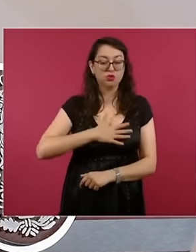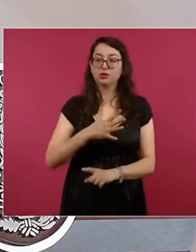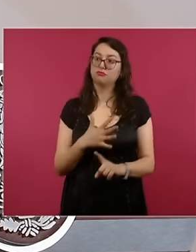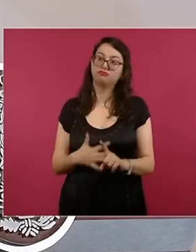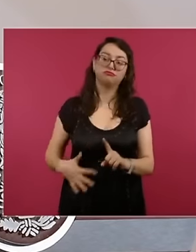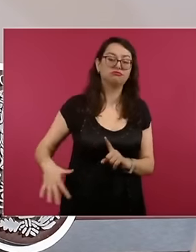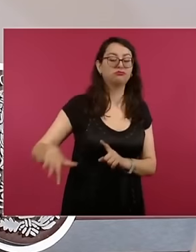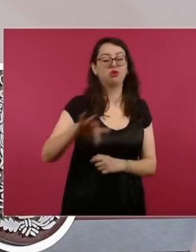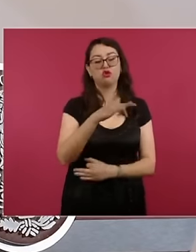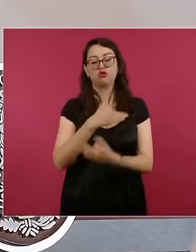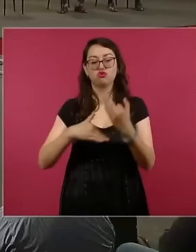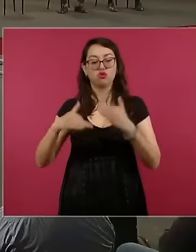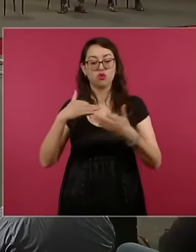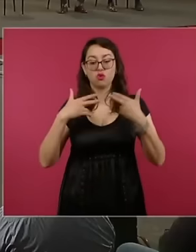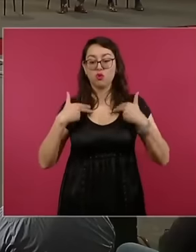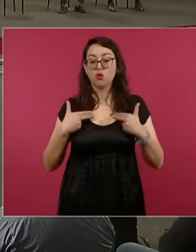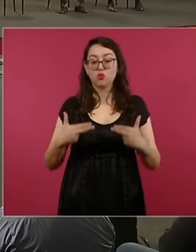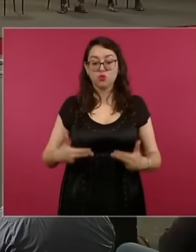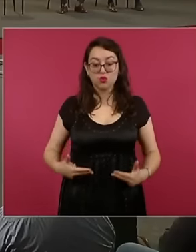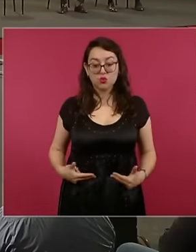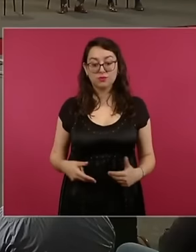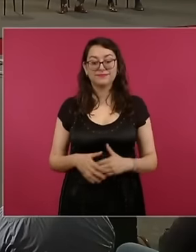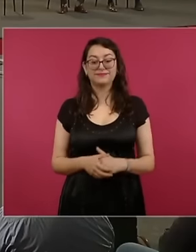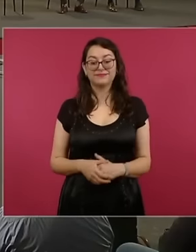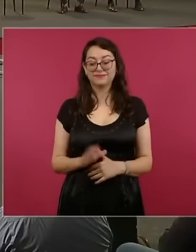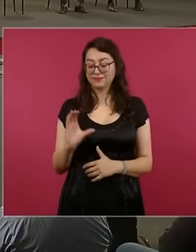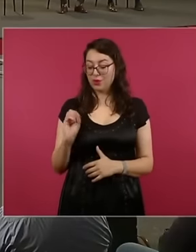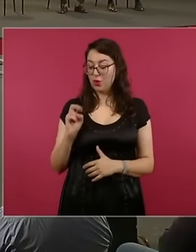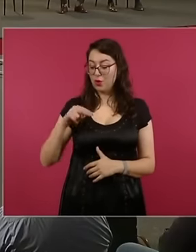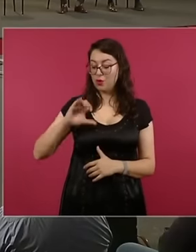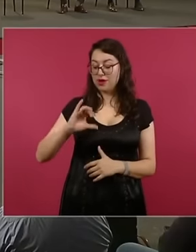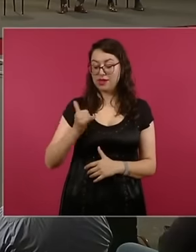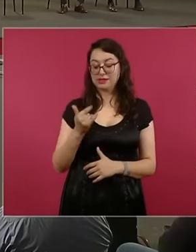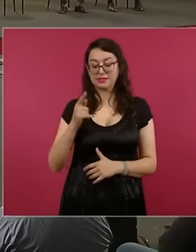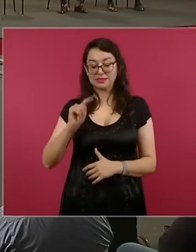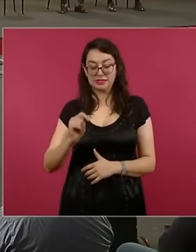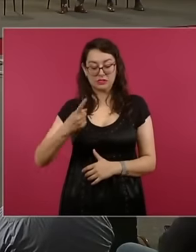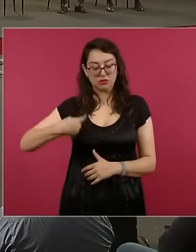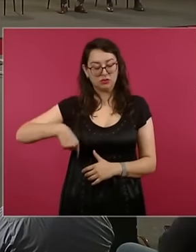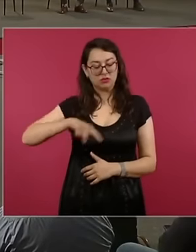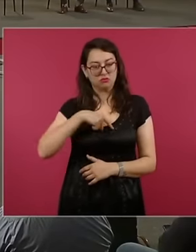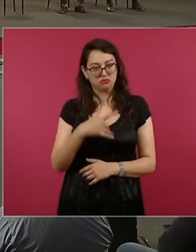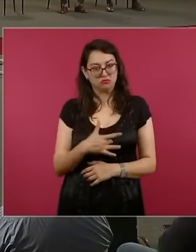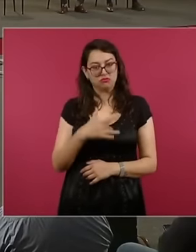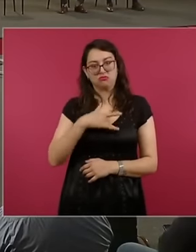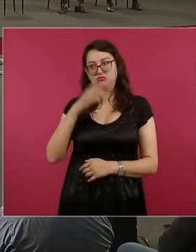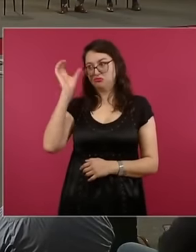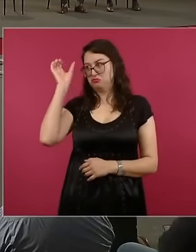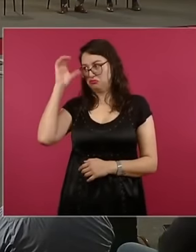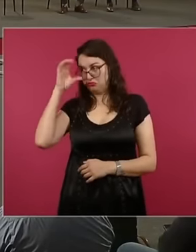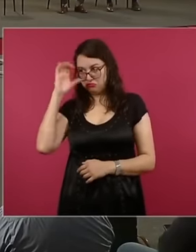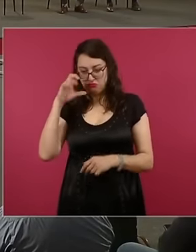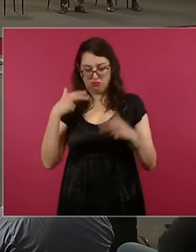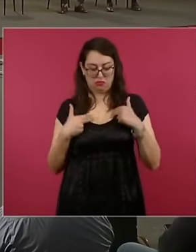humanity from conas we deploy the humanistic, scientific, technological and innovation work